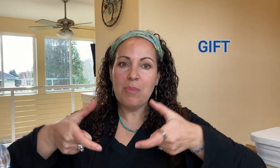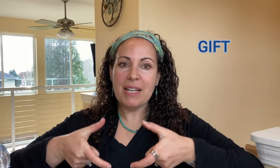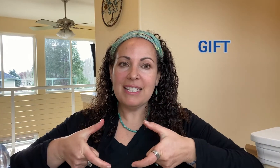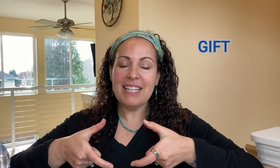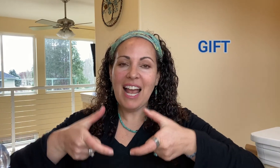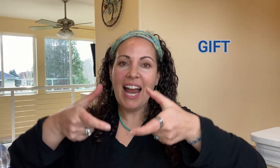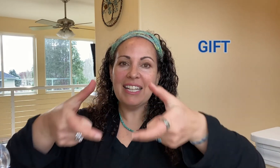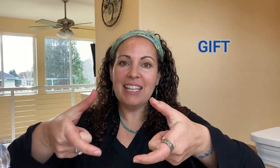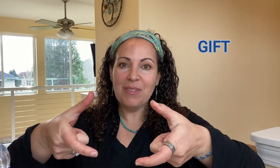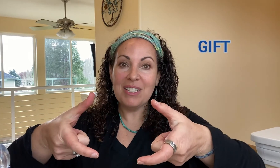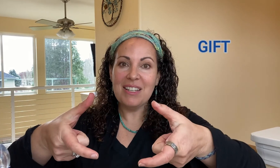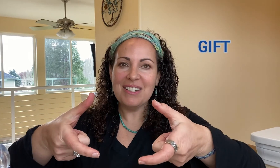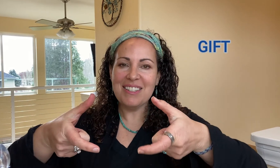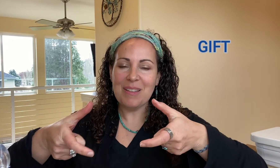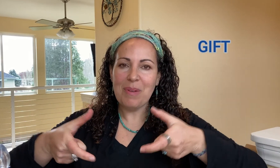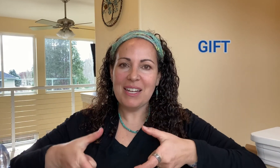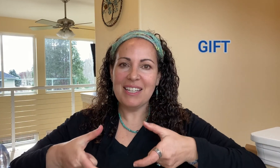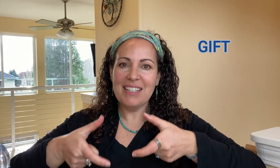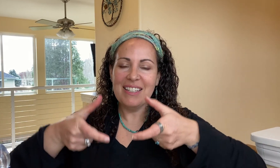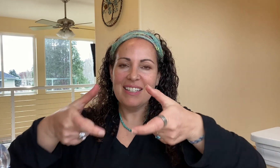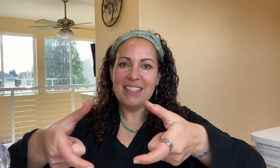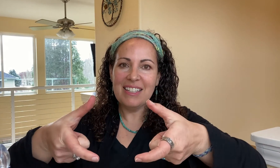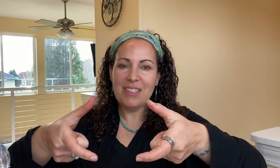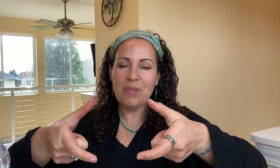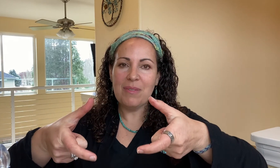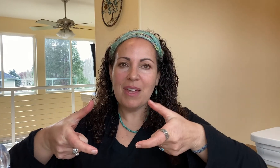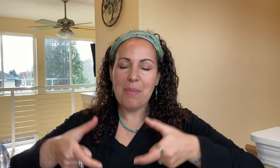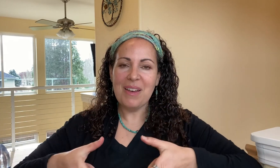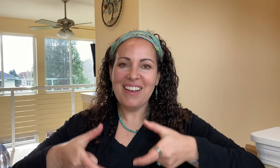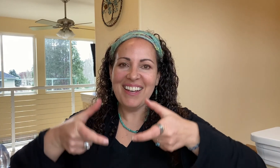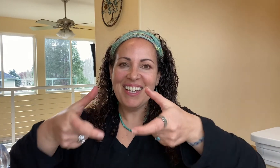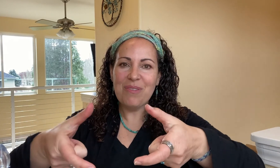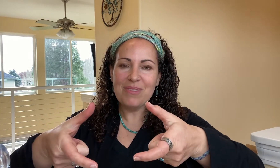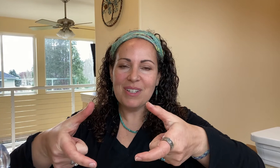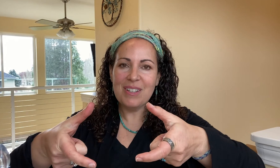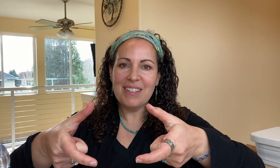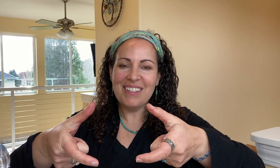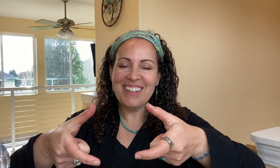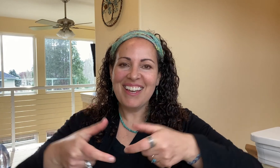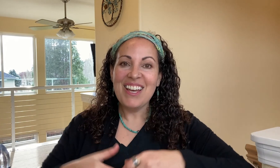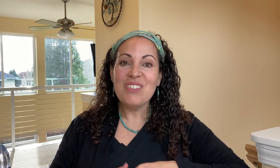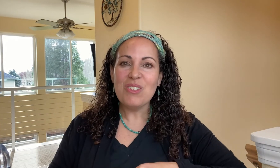present and give it to somebody. Give them a gift.